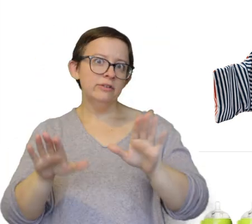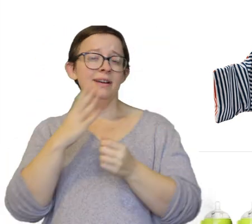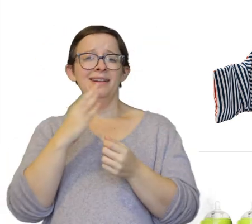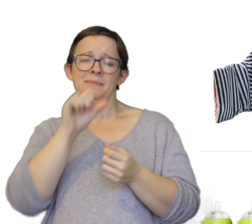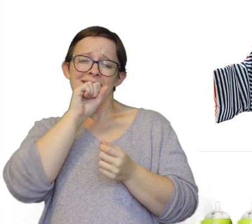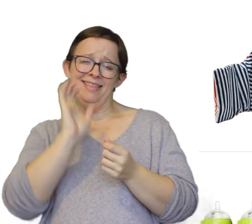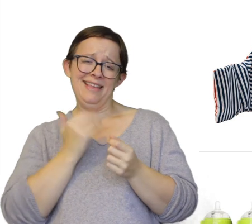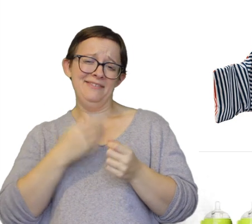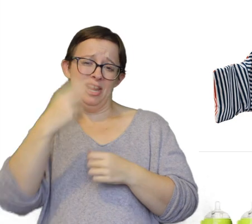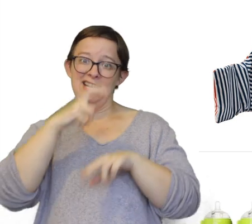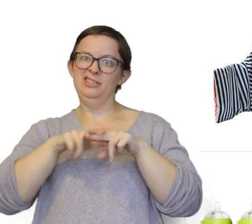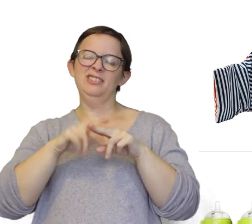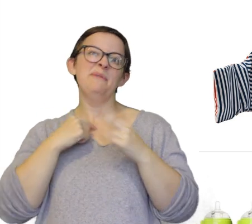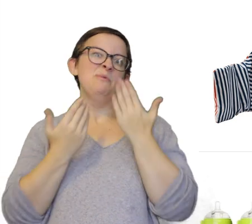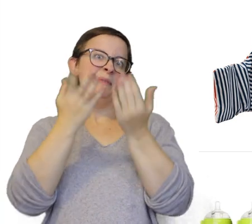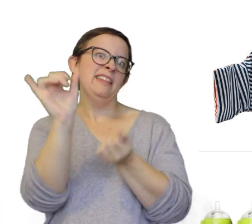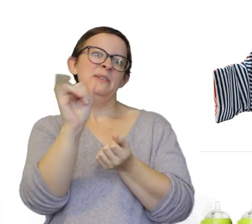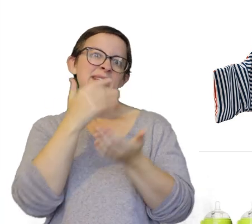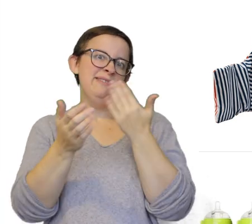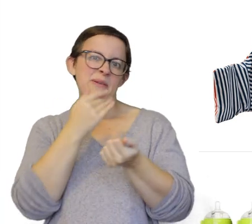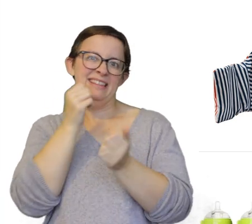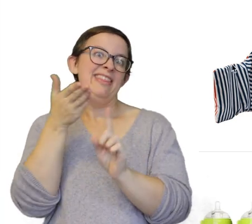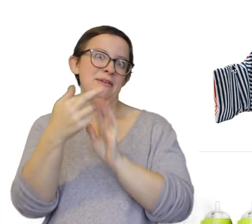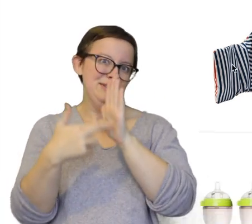and we loved our highchair. So I recommend that too even though it's not on this registry.